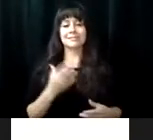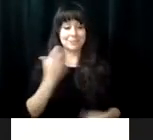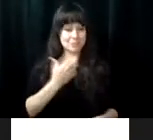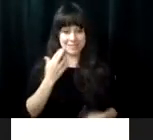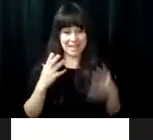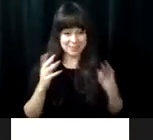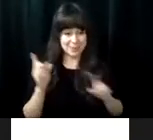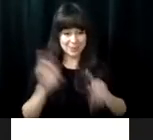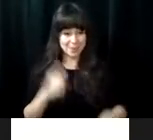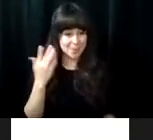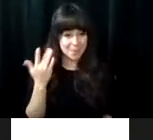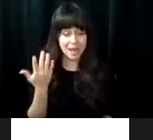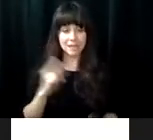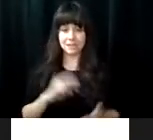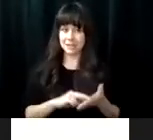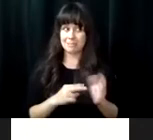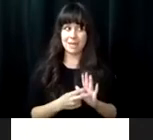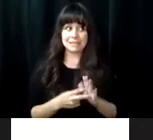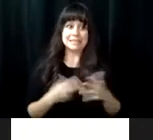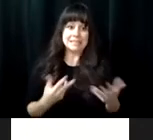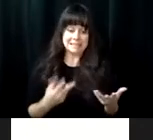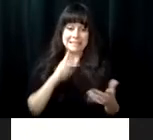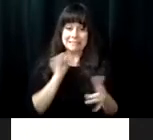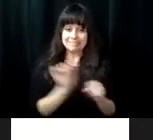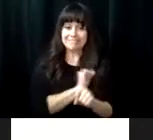. My family wanted me to come. My reasoning